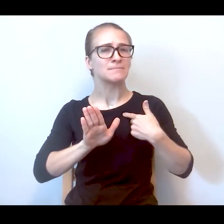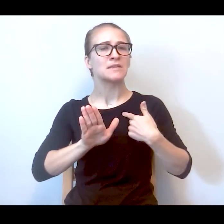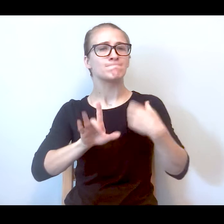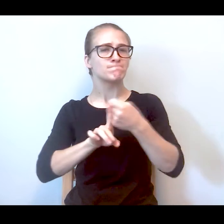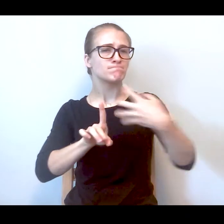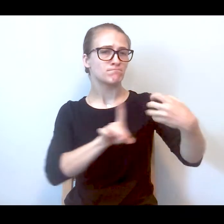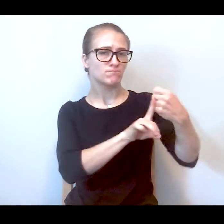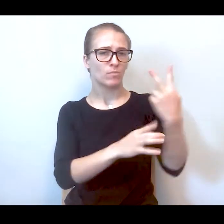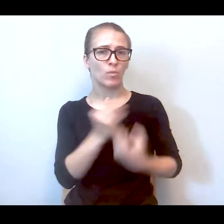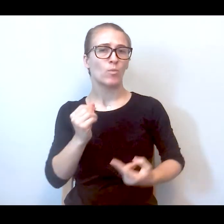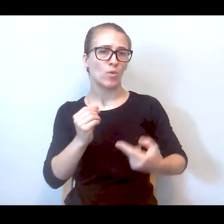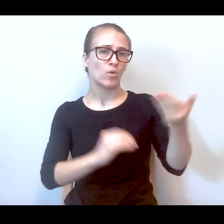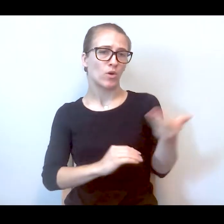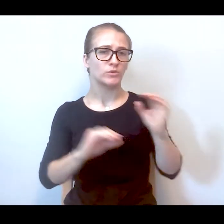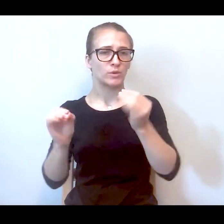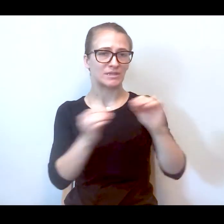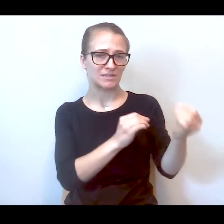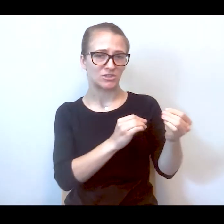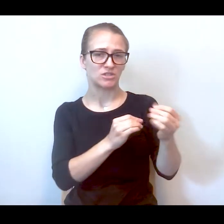Let me tell you about the two briefs host